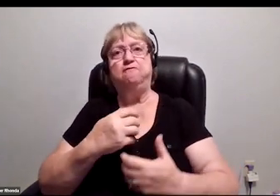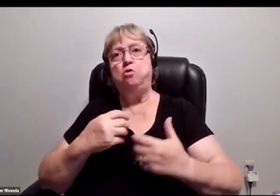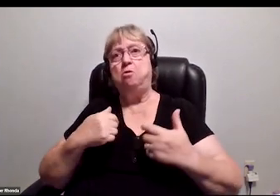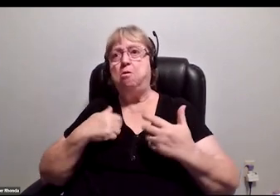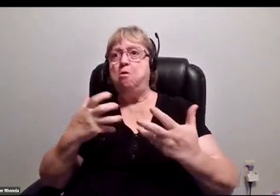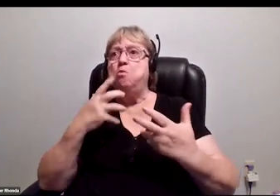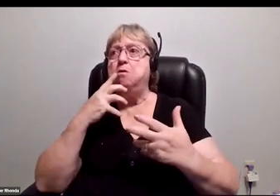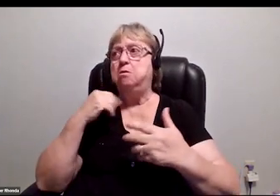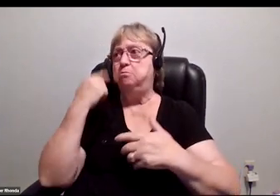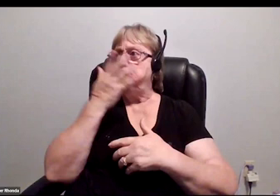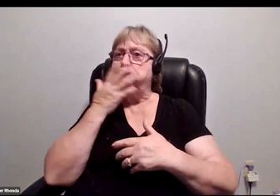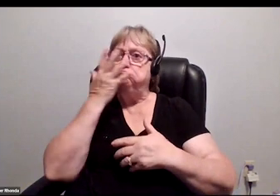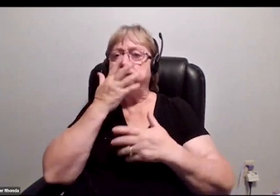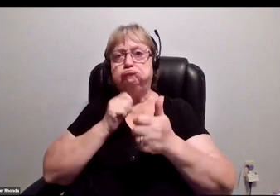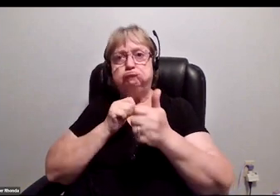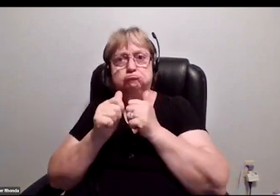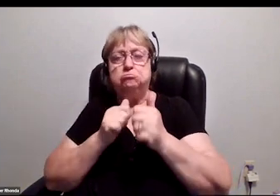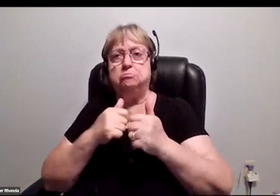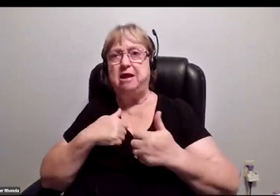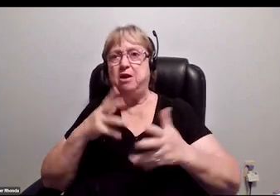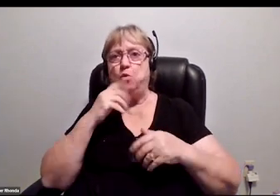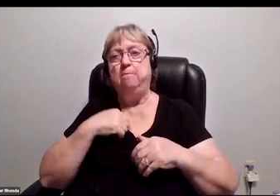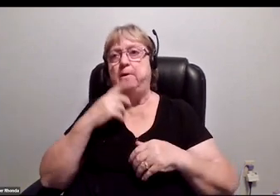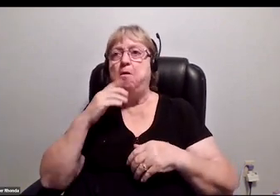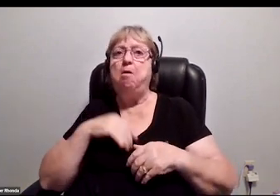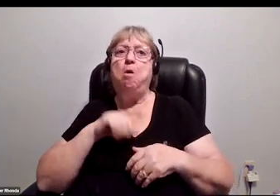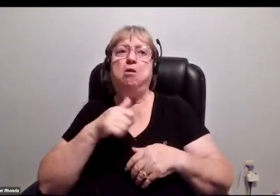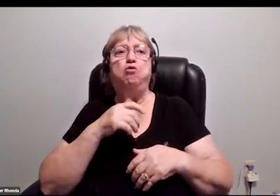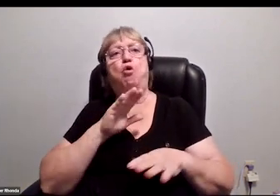I don't want it to be another notch on my belt that folks go,